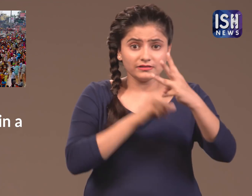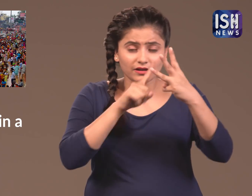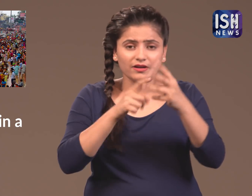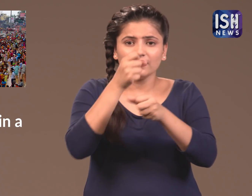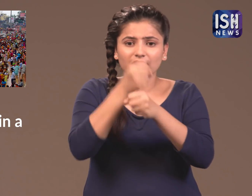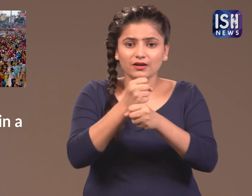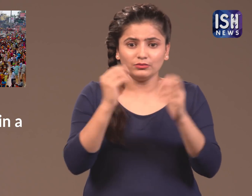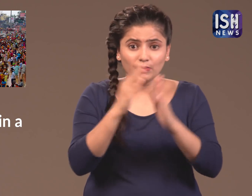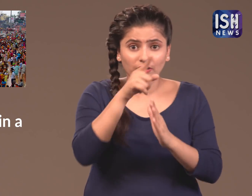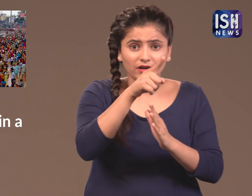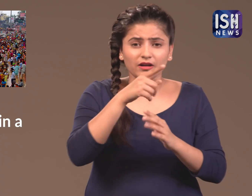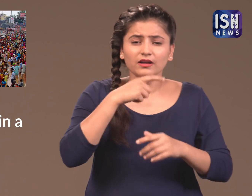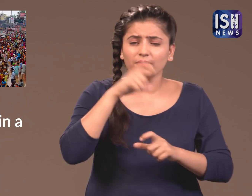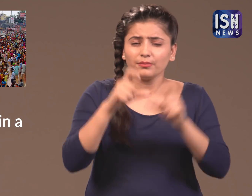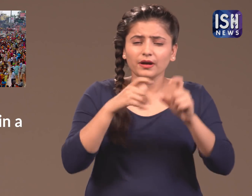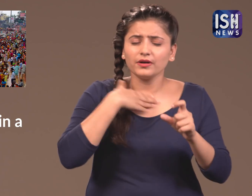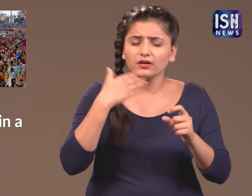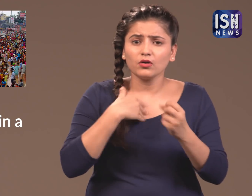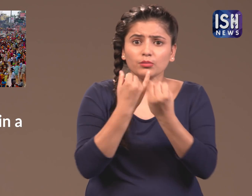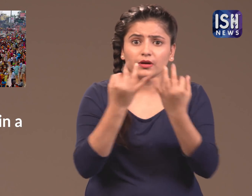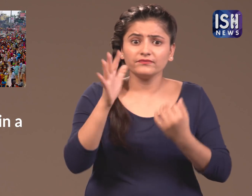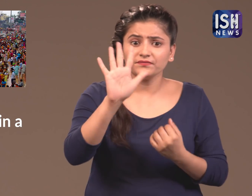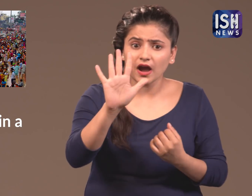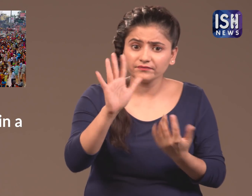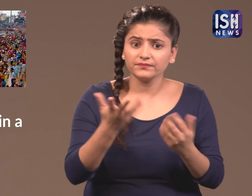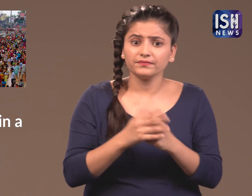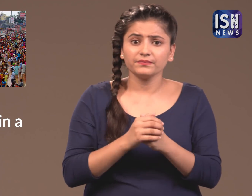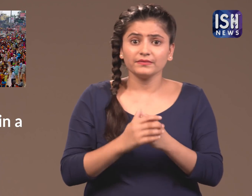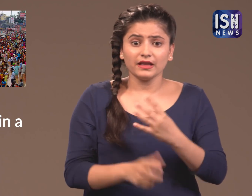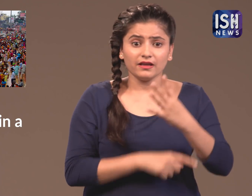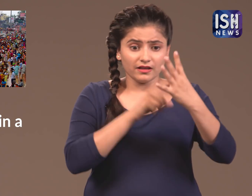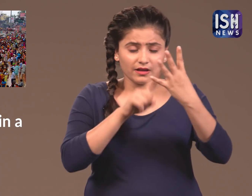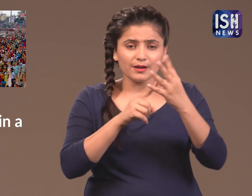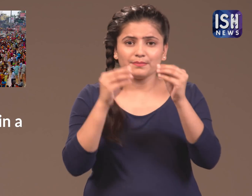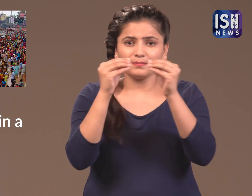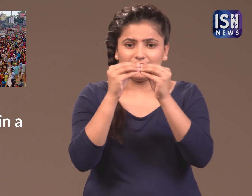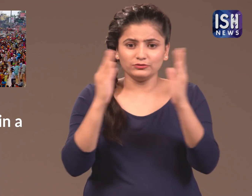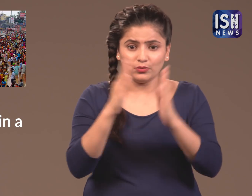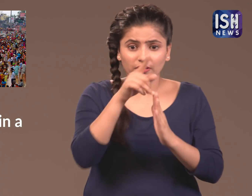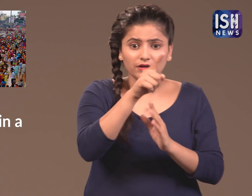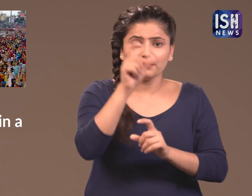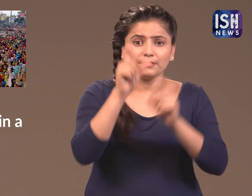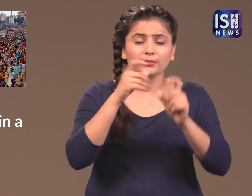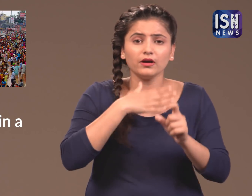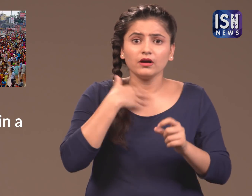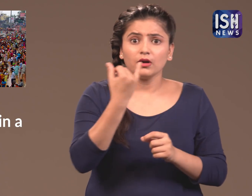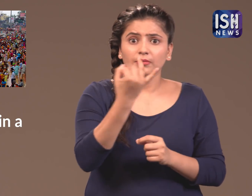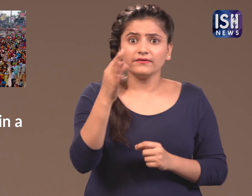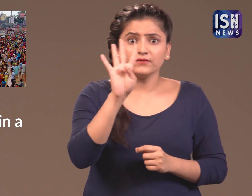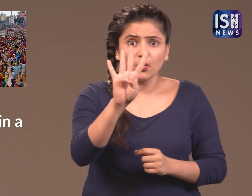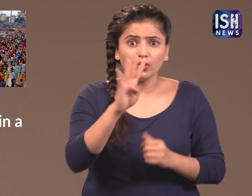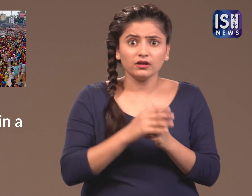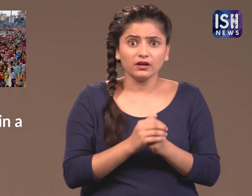5 died in Gangotri and 4 died in Badrinath.